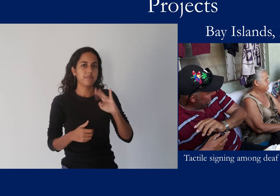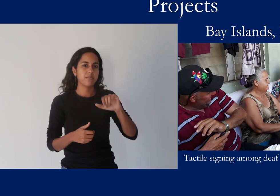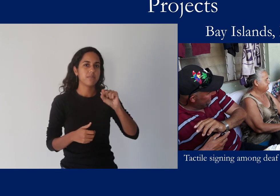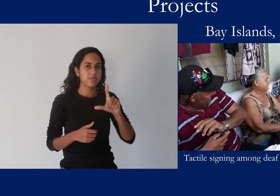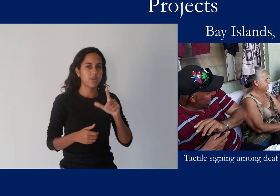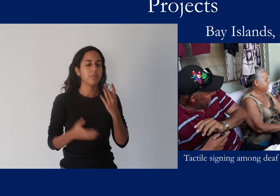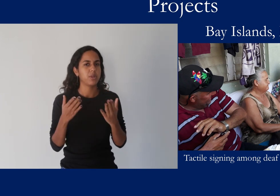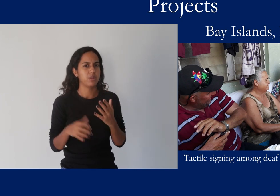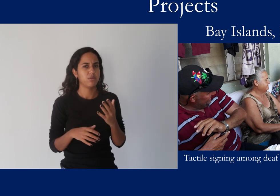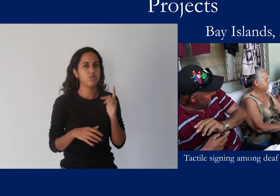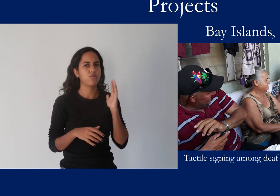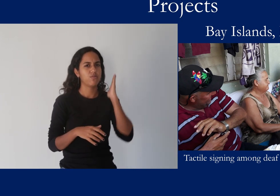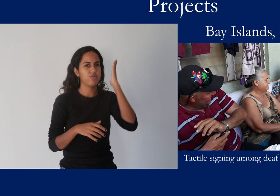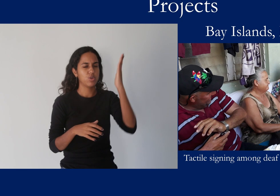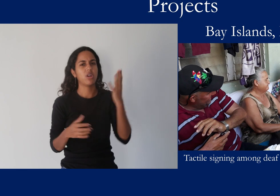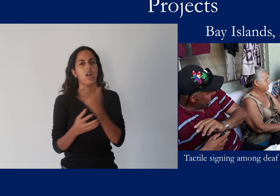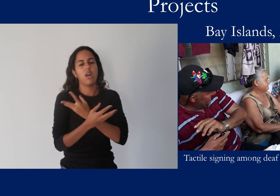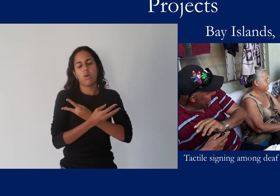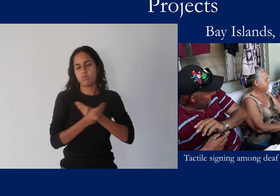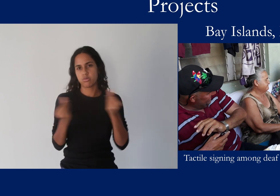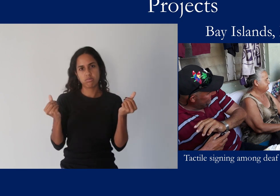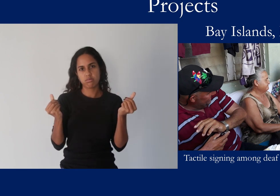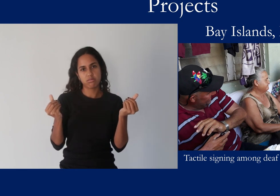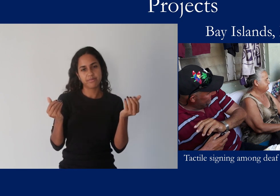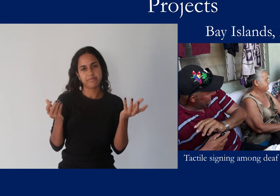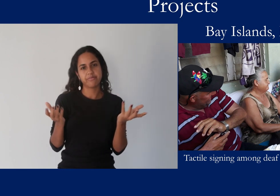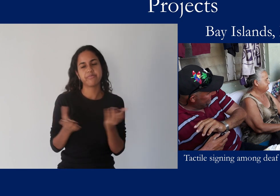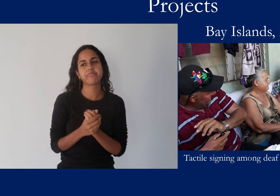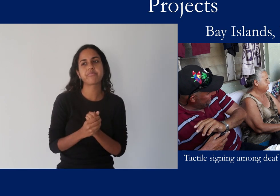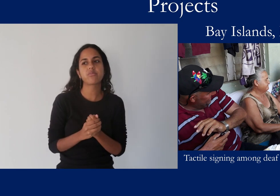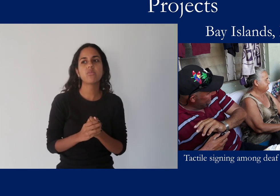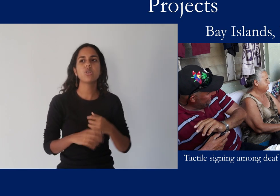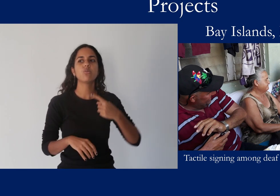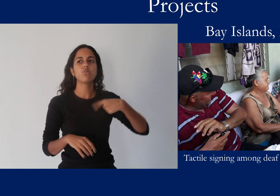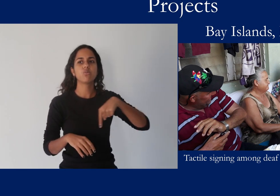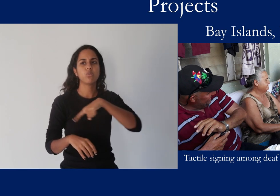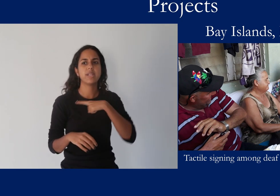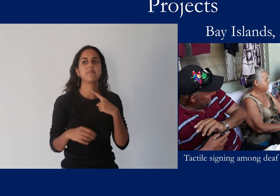It is possible that in the future Bay Islands Sign Language will disappear.